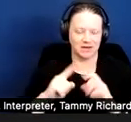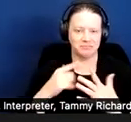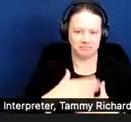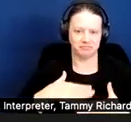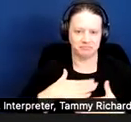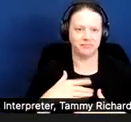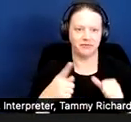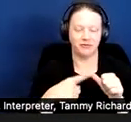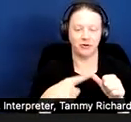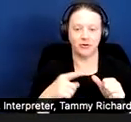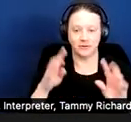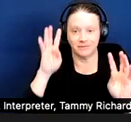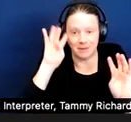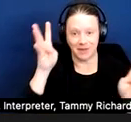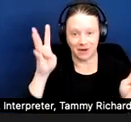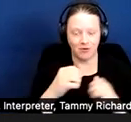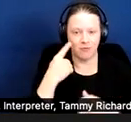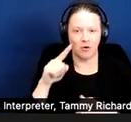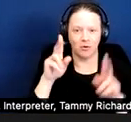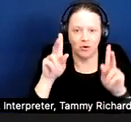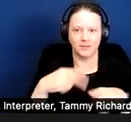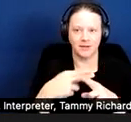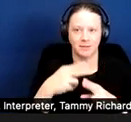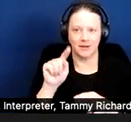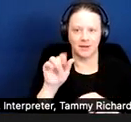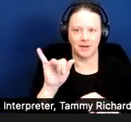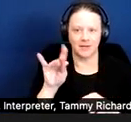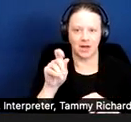First hypothetical is for Taylor. Taylor has mental health disabilities.